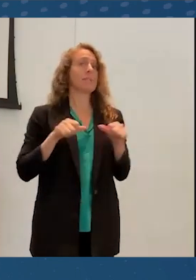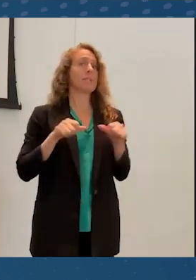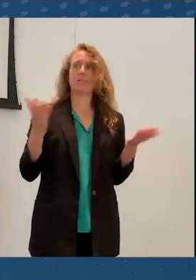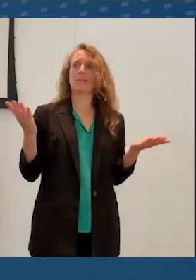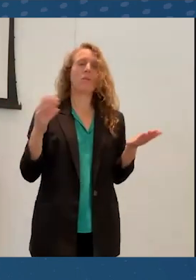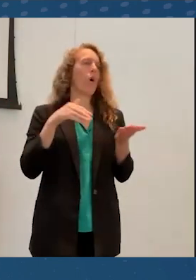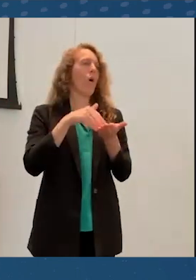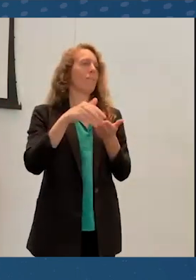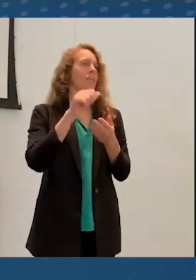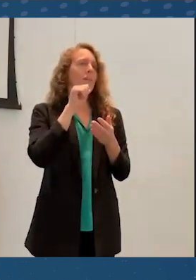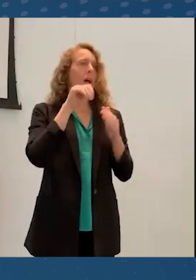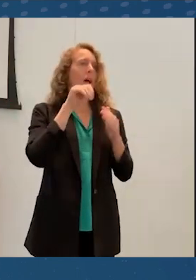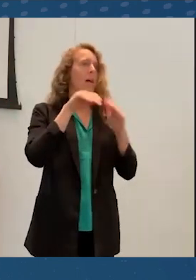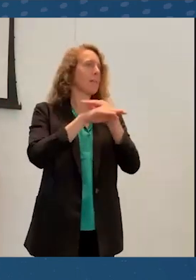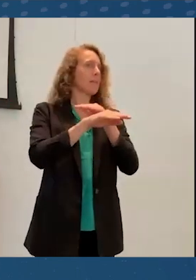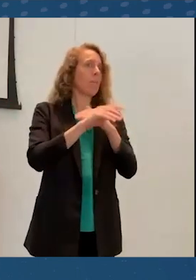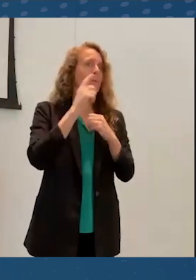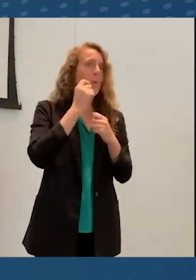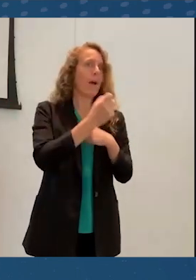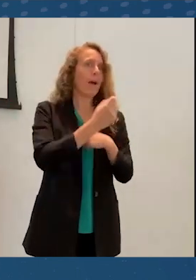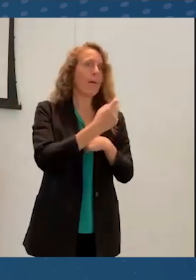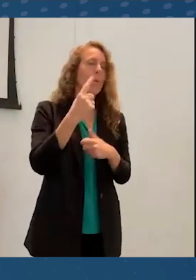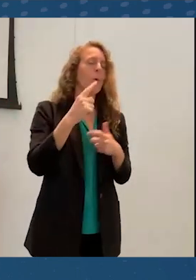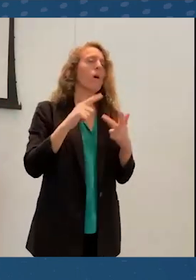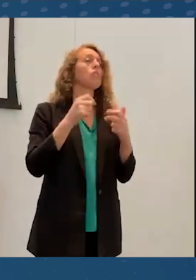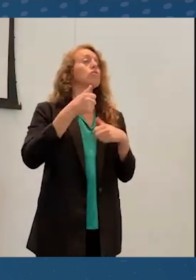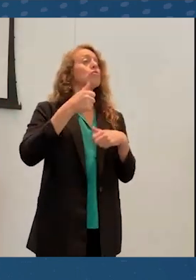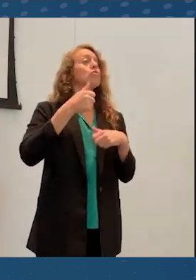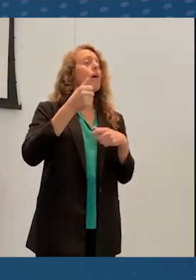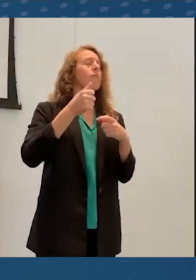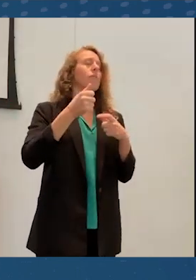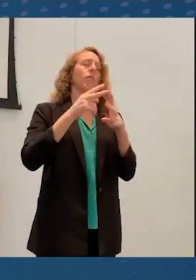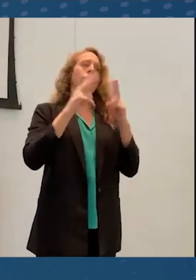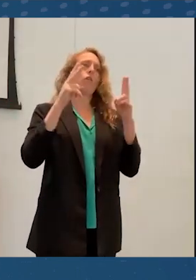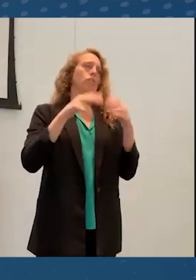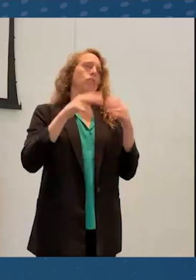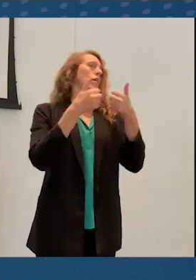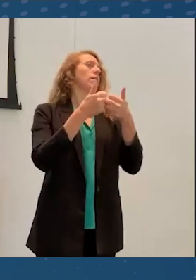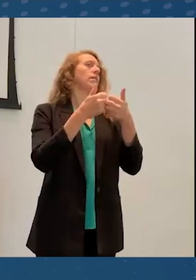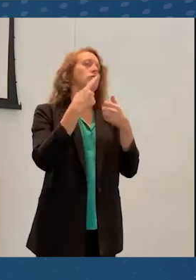travel can be extremely challenging, both for reasons of distance or just for the different end